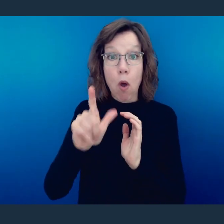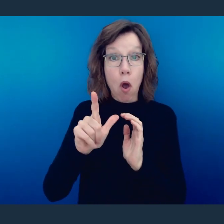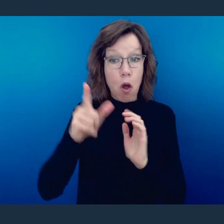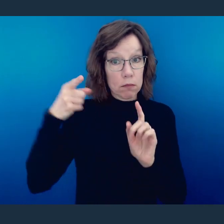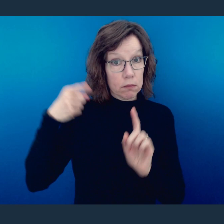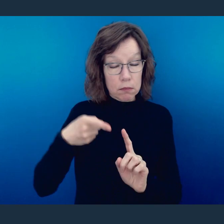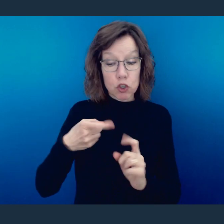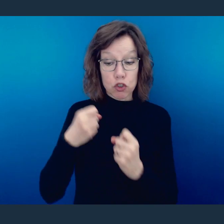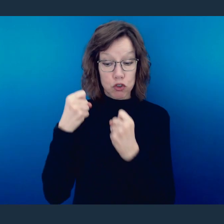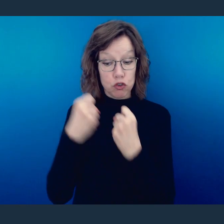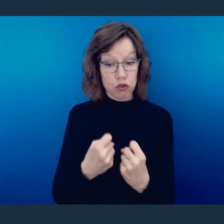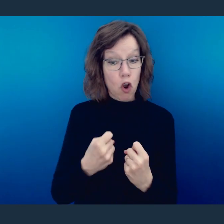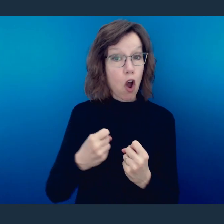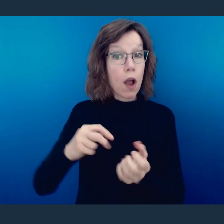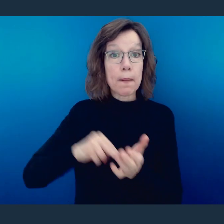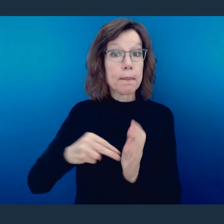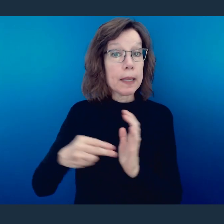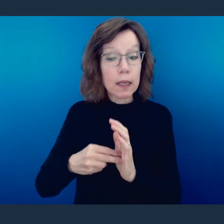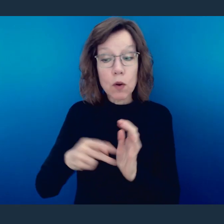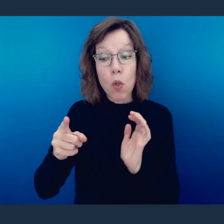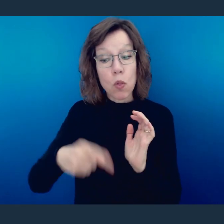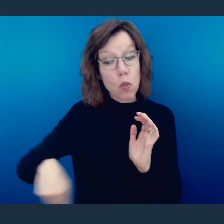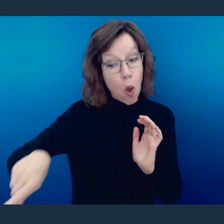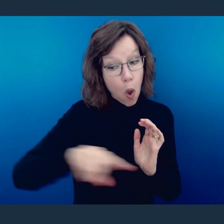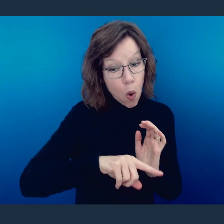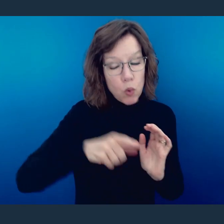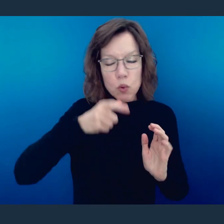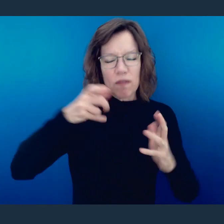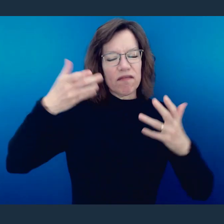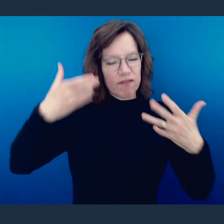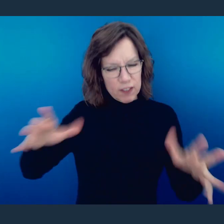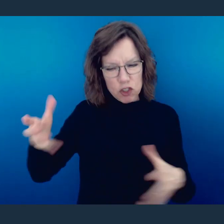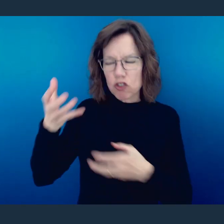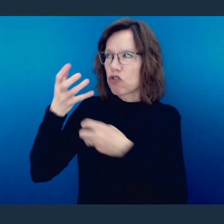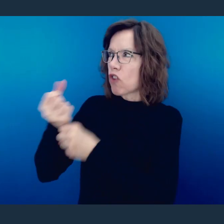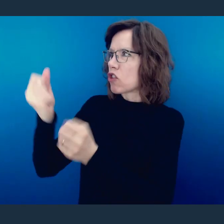to the strong ones among this group, he's referring to those who have decided that their